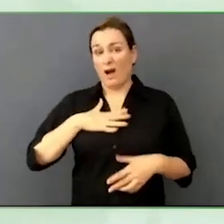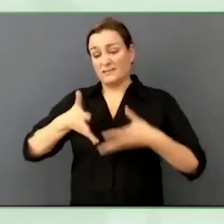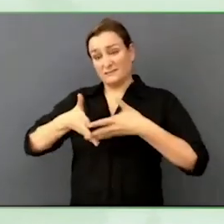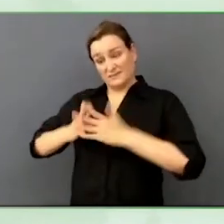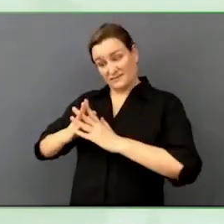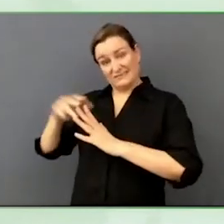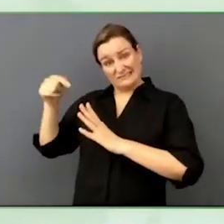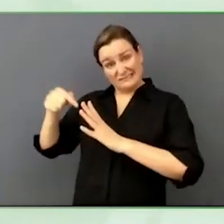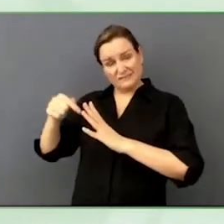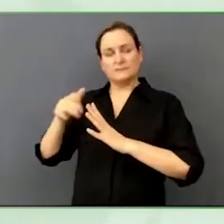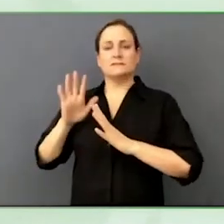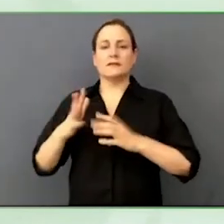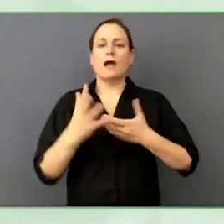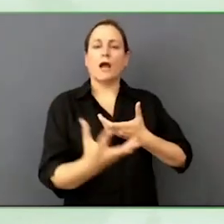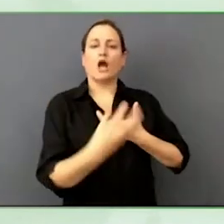It can't just be for people with disparities.